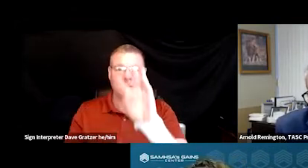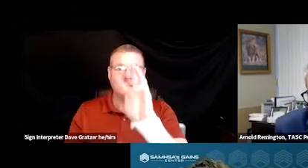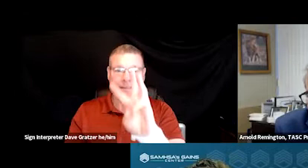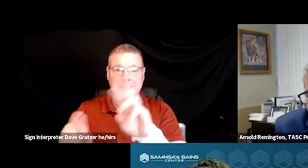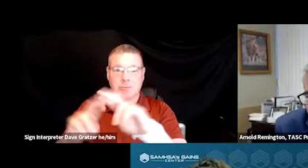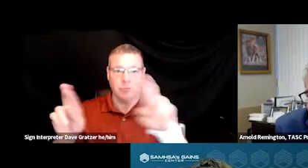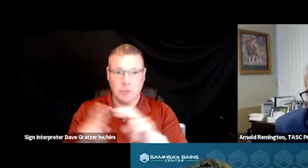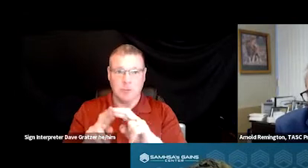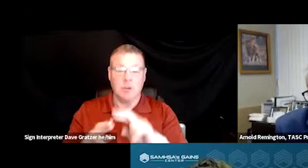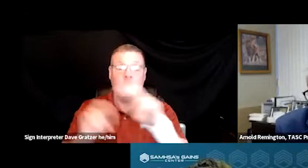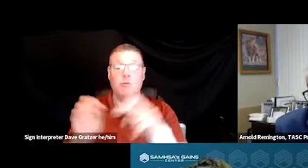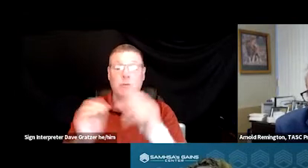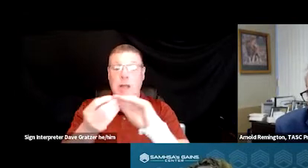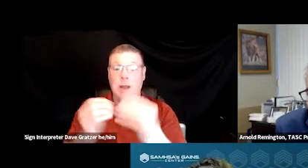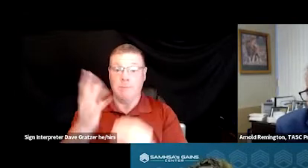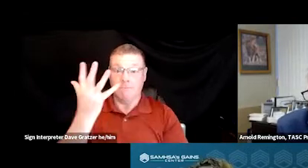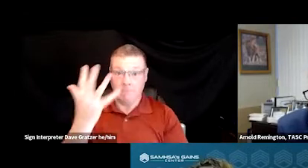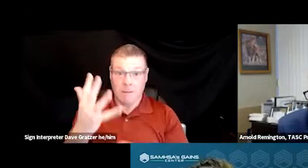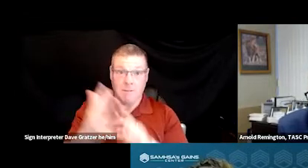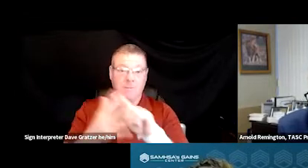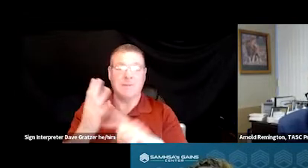and region five is in the Southeast corner